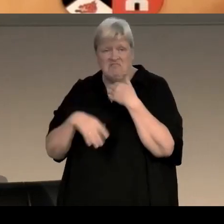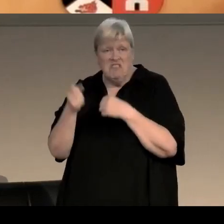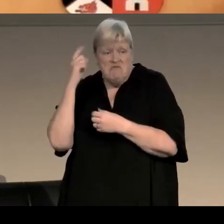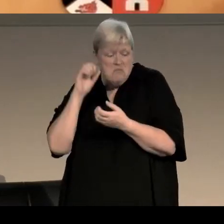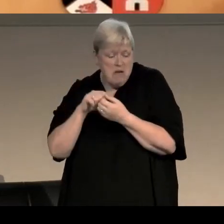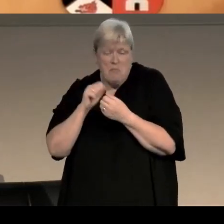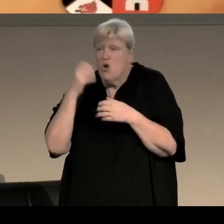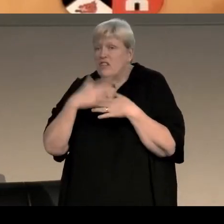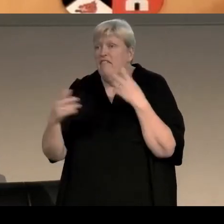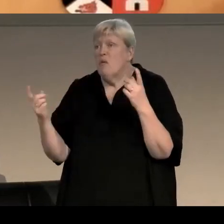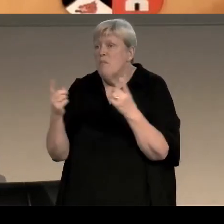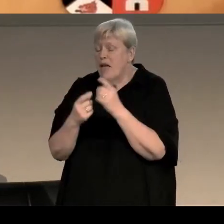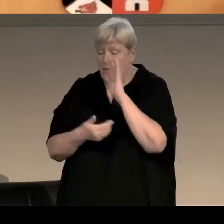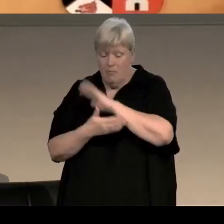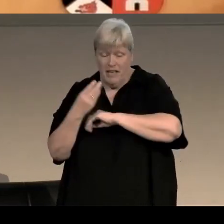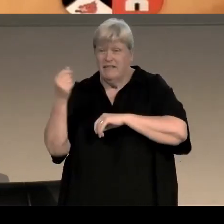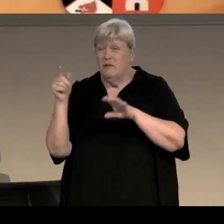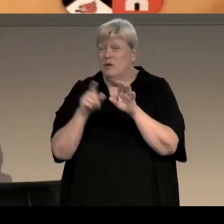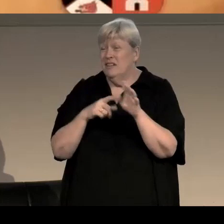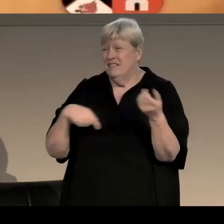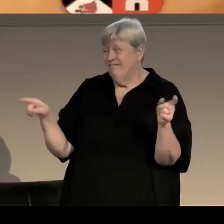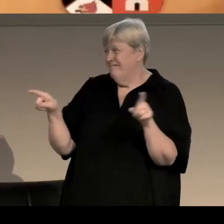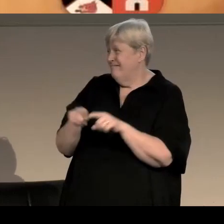The past few years seemed to have severed her from old acquaintance.